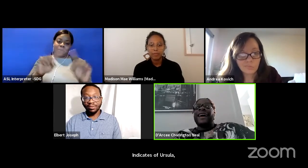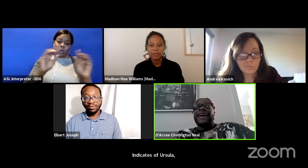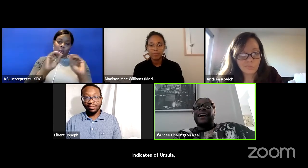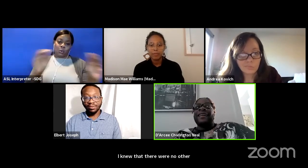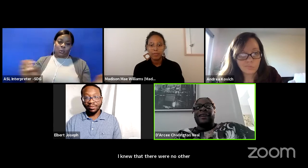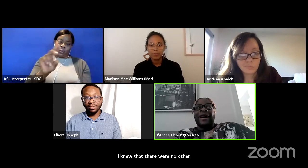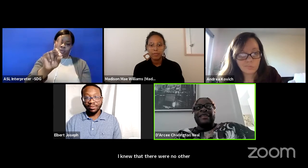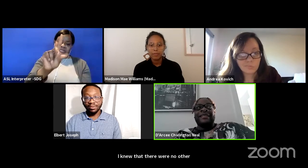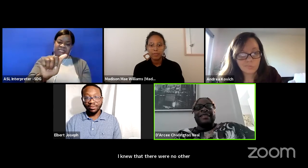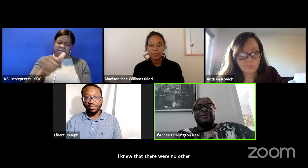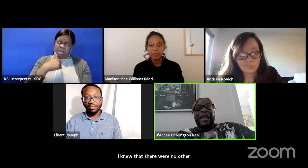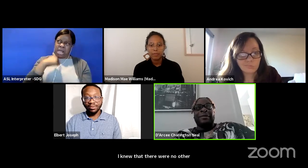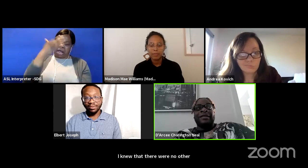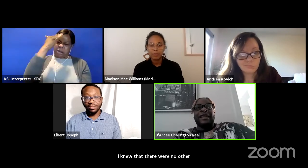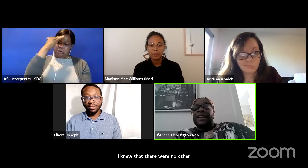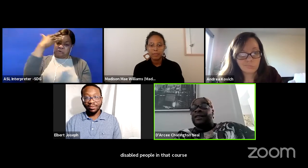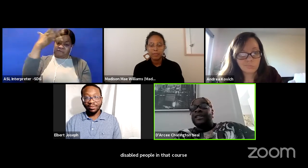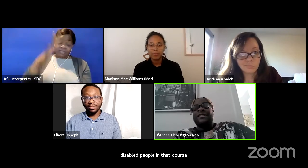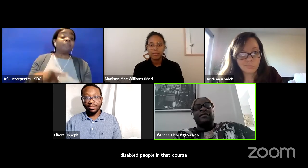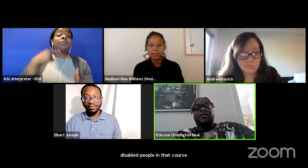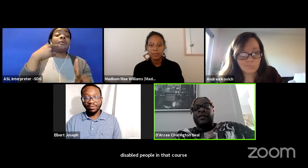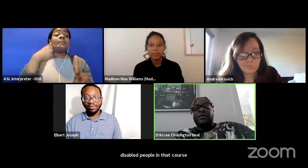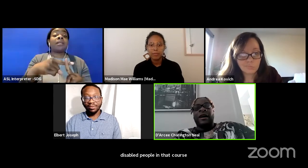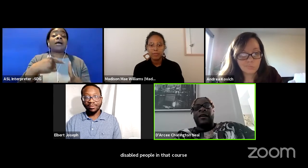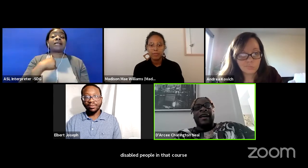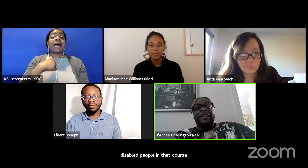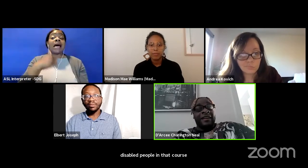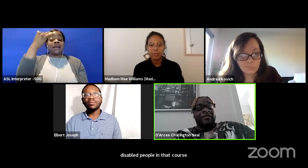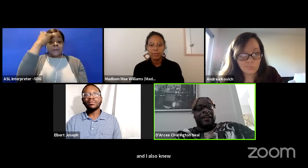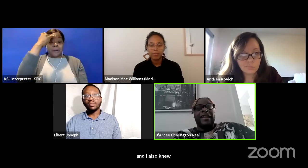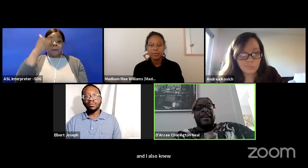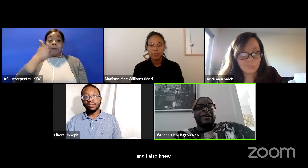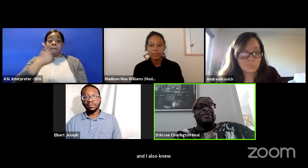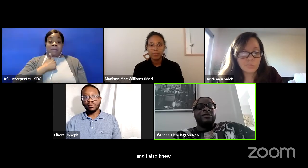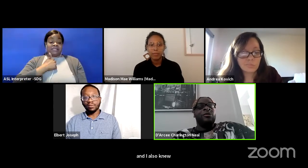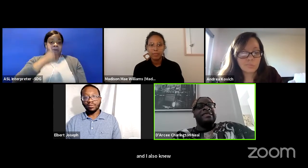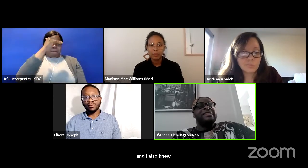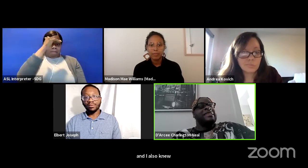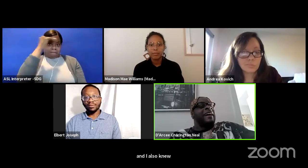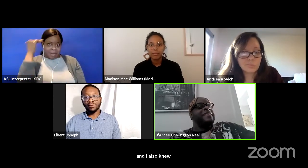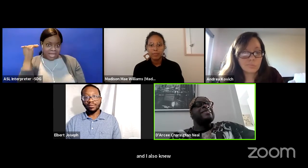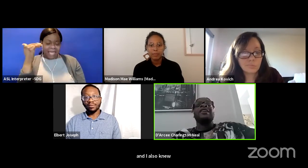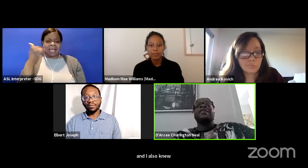that, you know, as a black person I know that song very well. I love it. And I love to do it with sass.